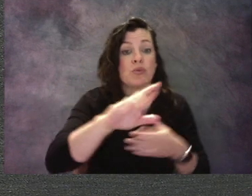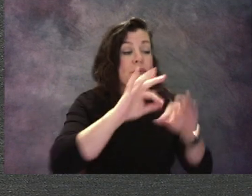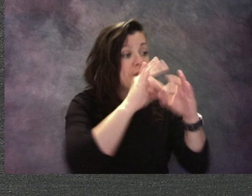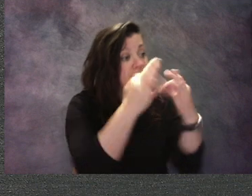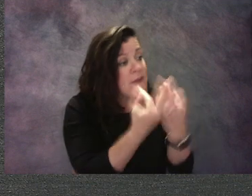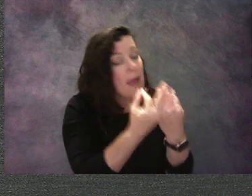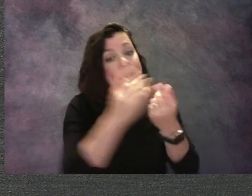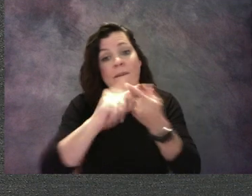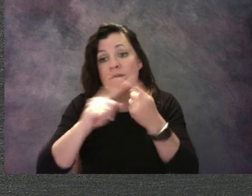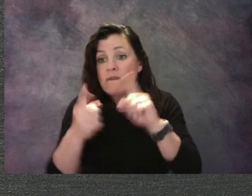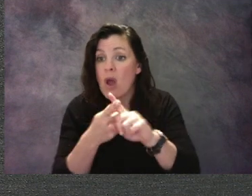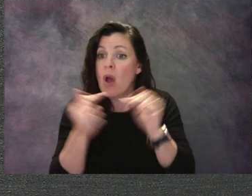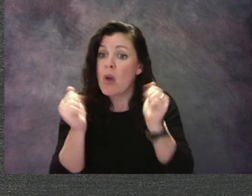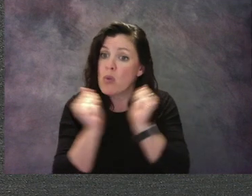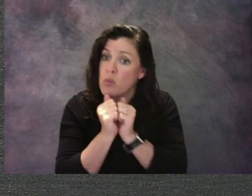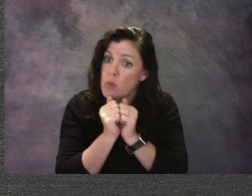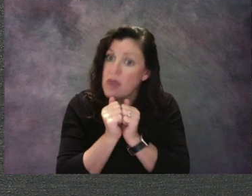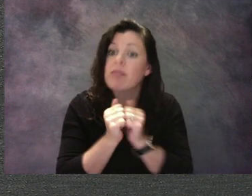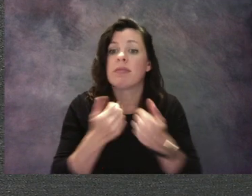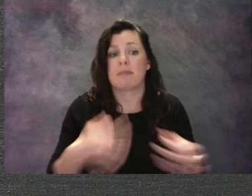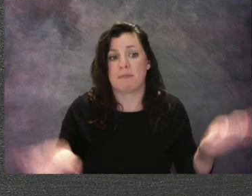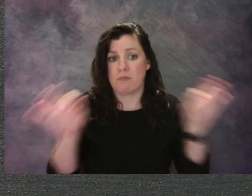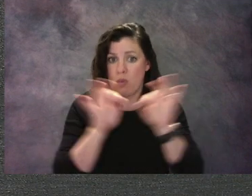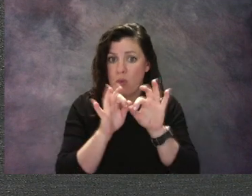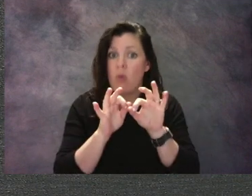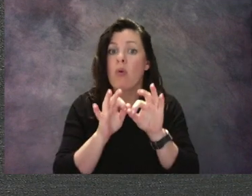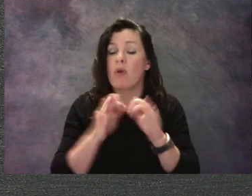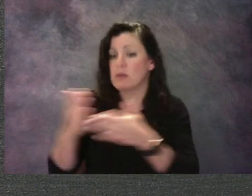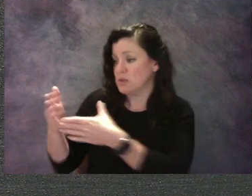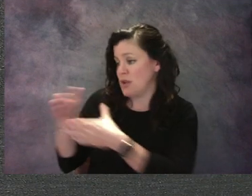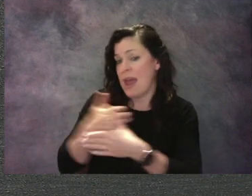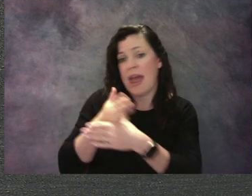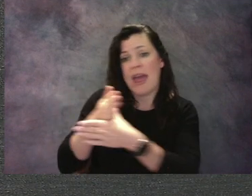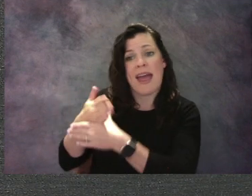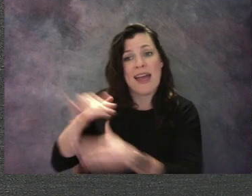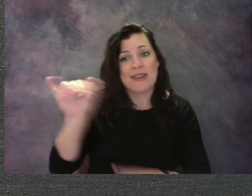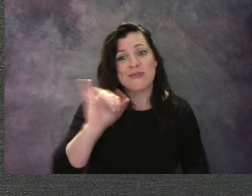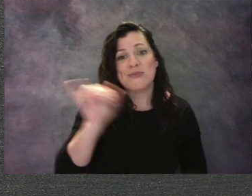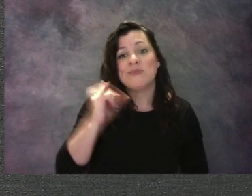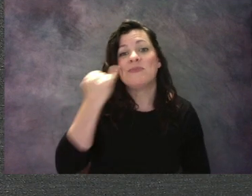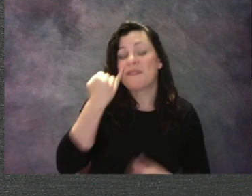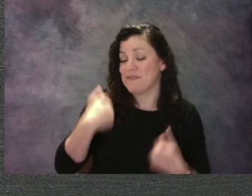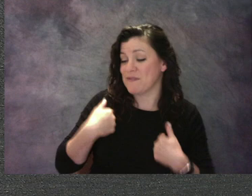If you were using a green marker and your friend wanted to use it, what might you say?